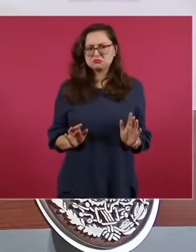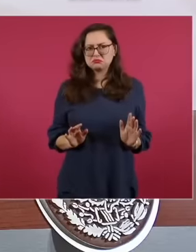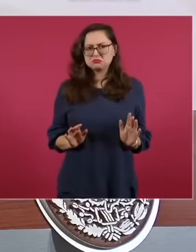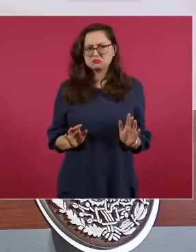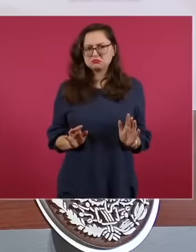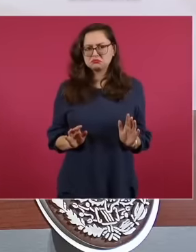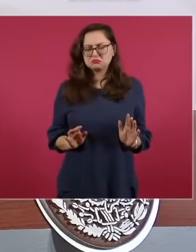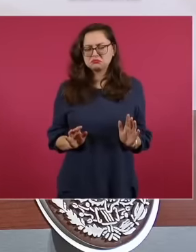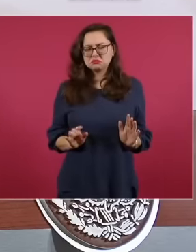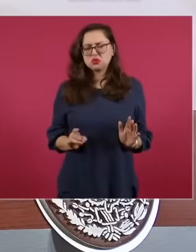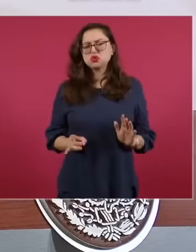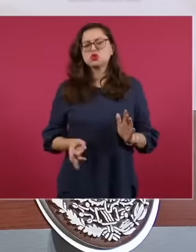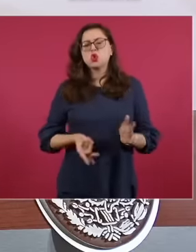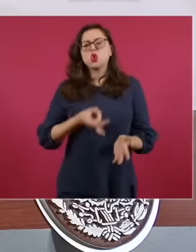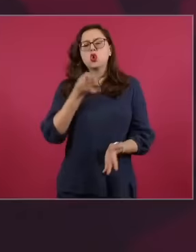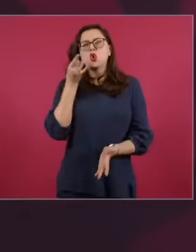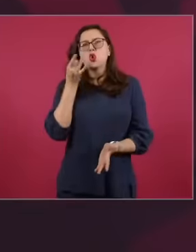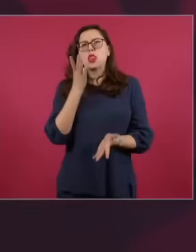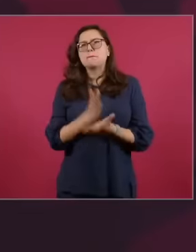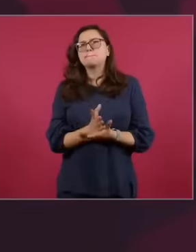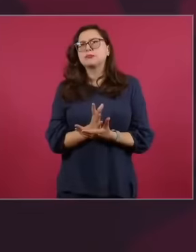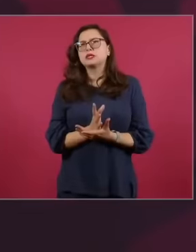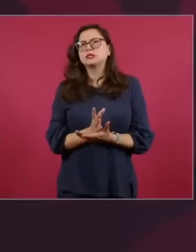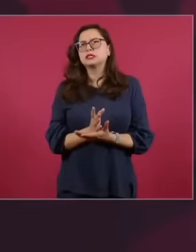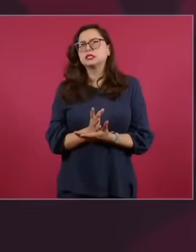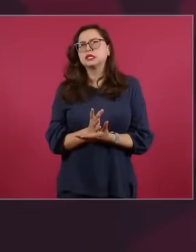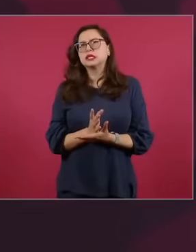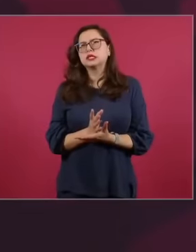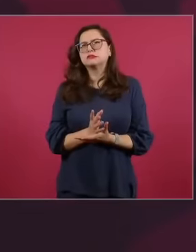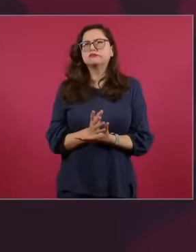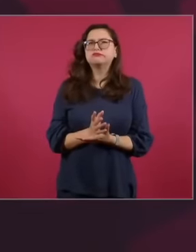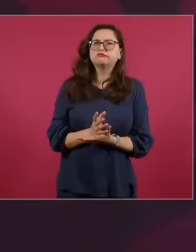a frank, open respectful